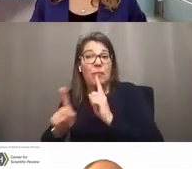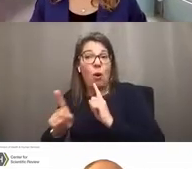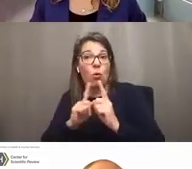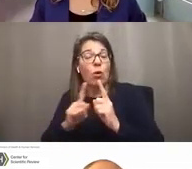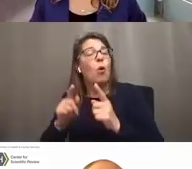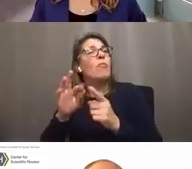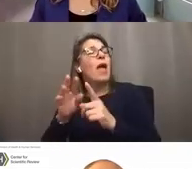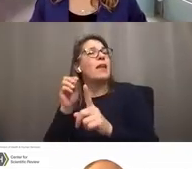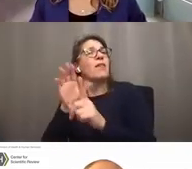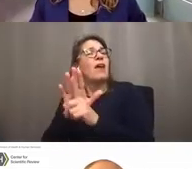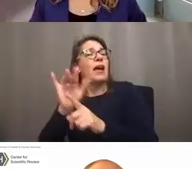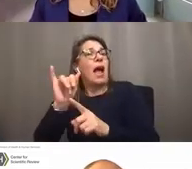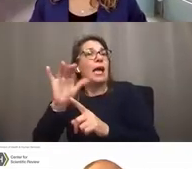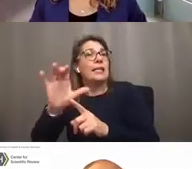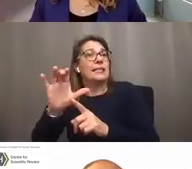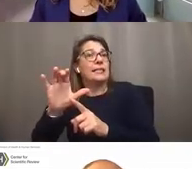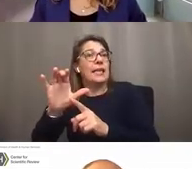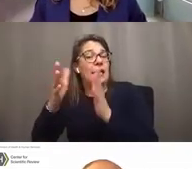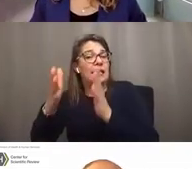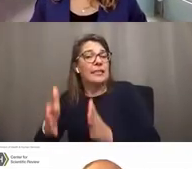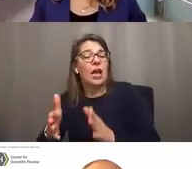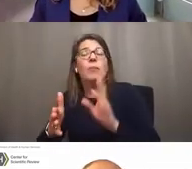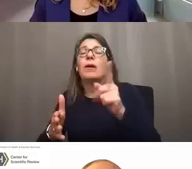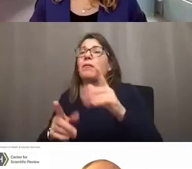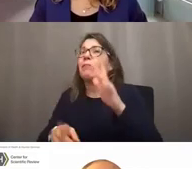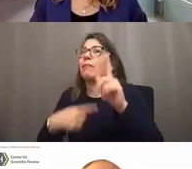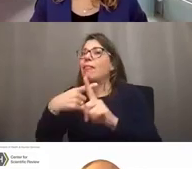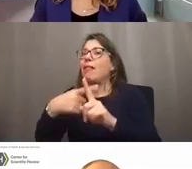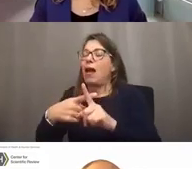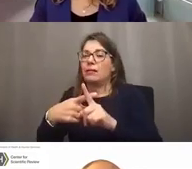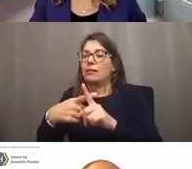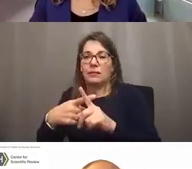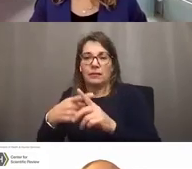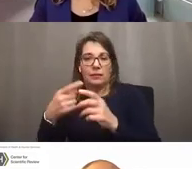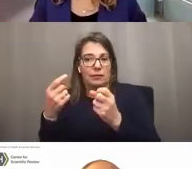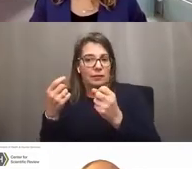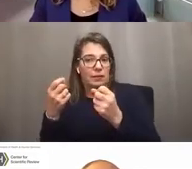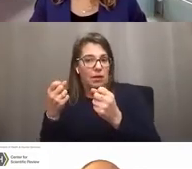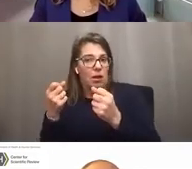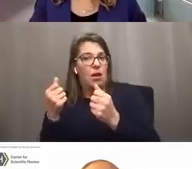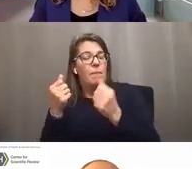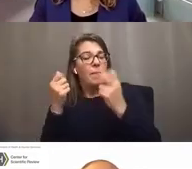And bonus points to this person, they said for those FOAs that many ICs participate in, of course.